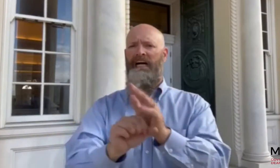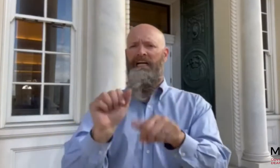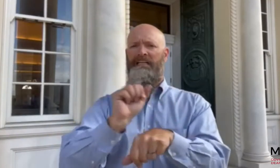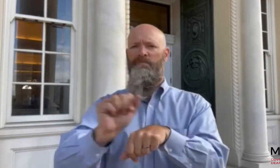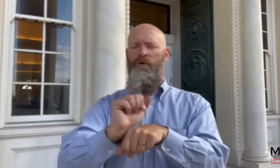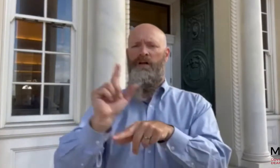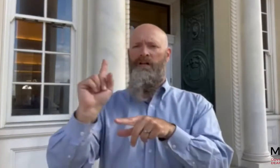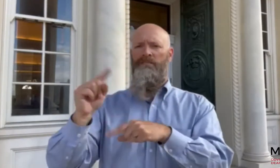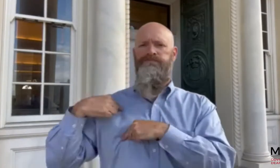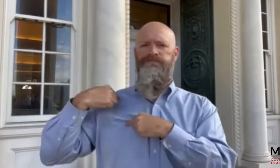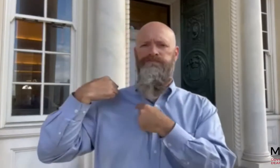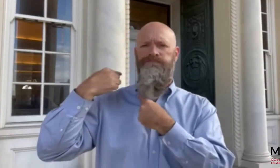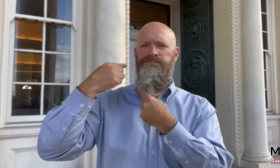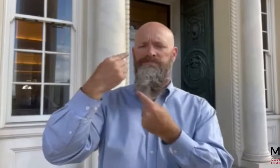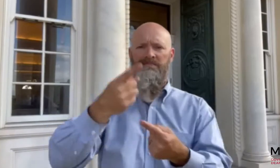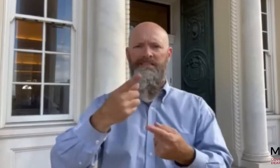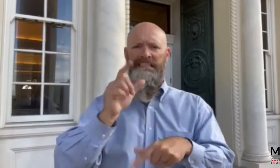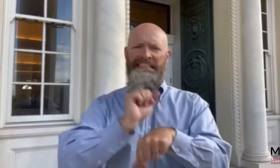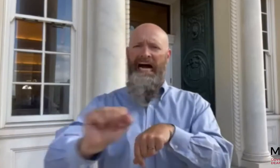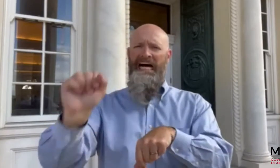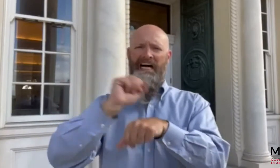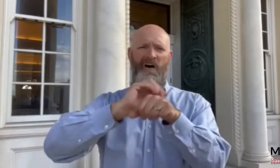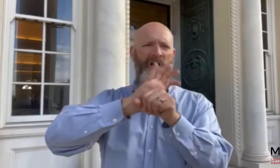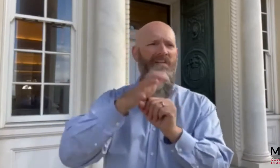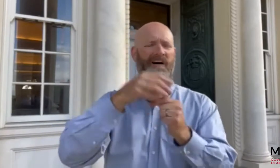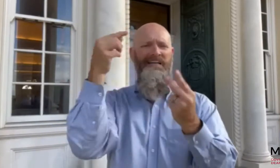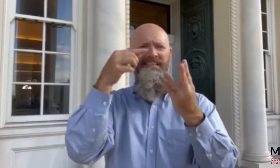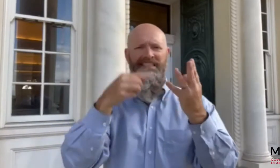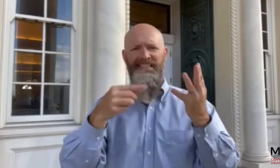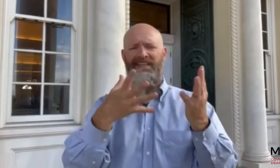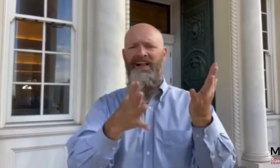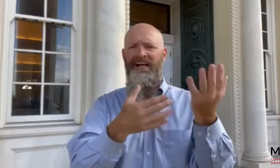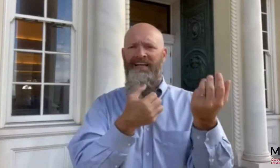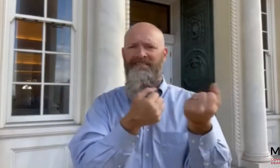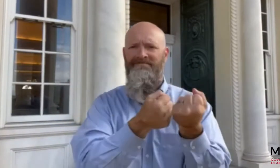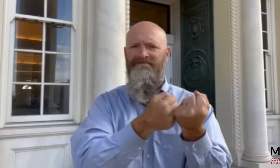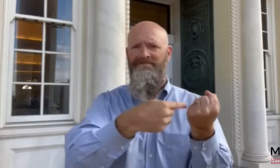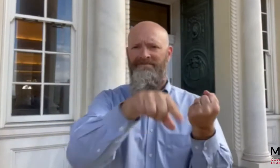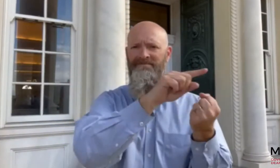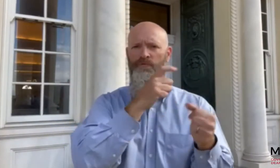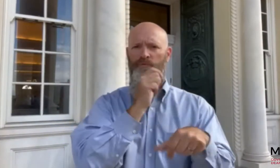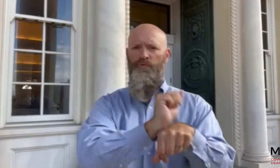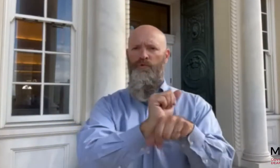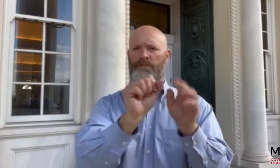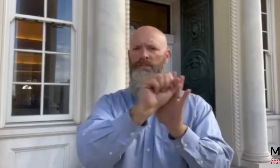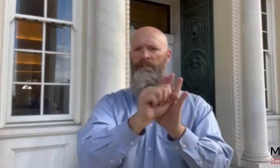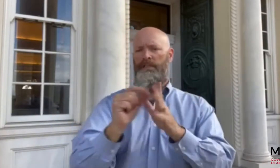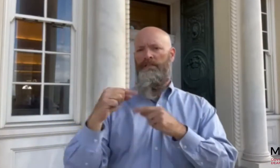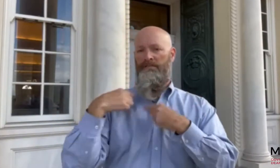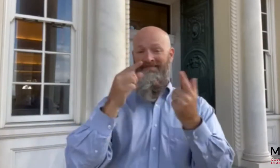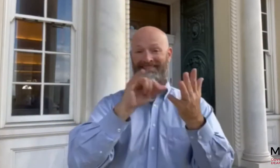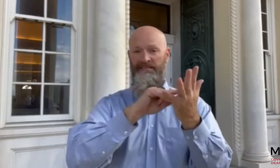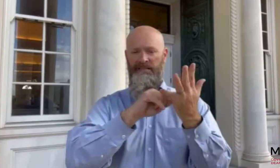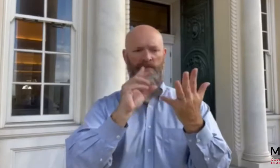to provide additional support for state workers who have been working hard during the pandemic